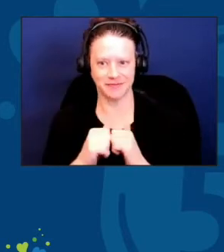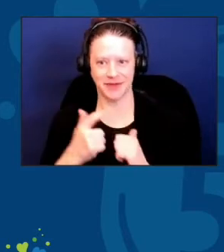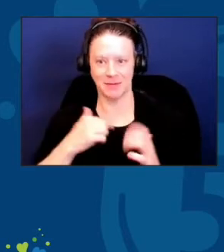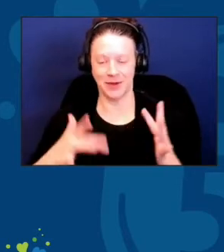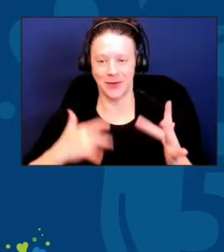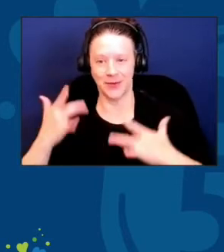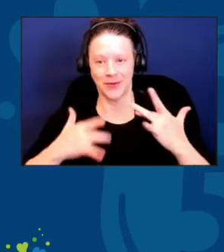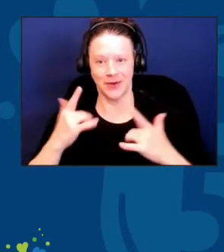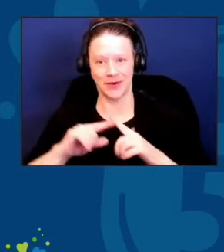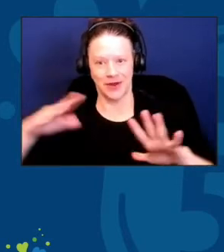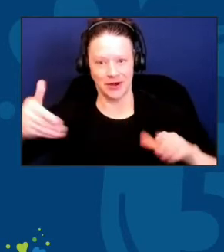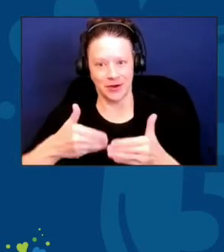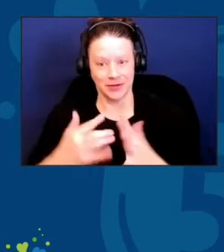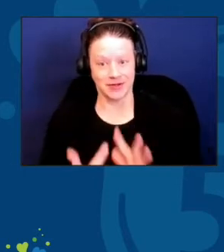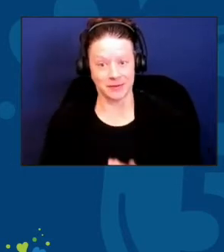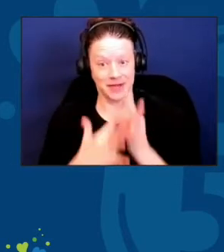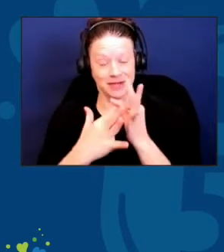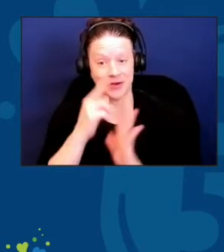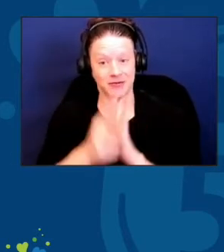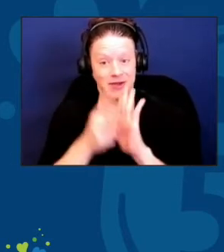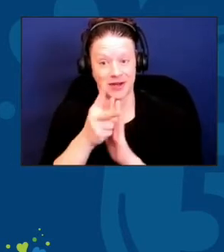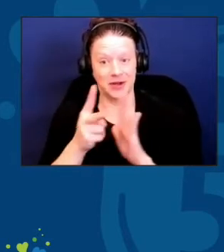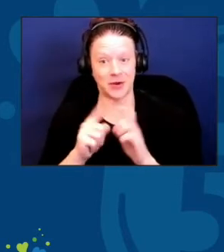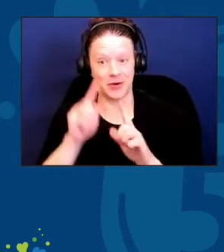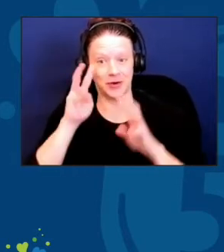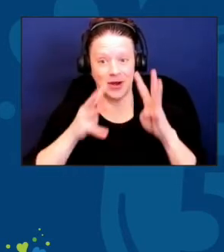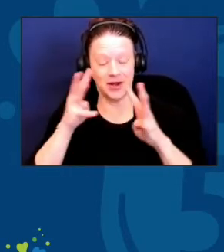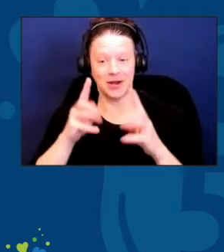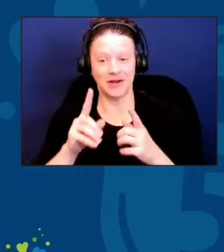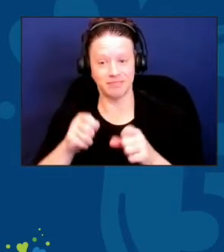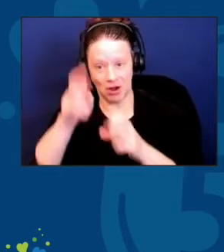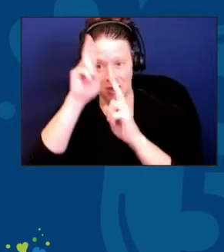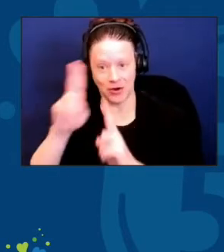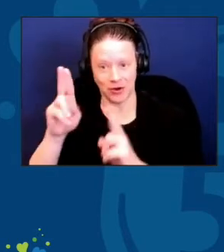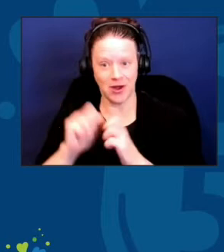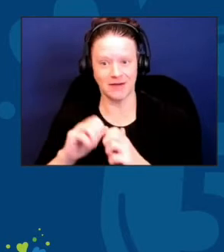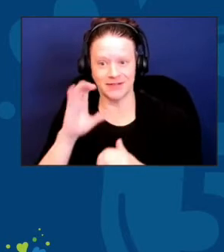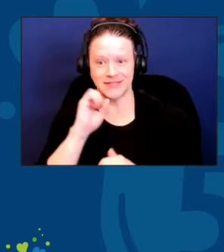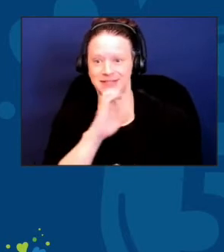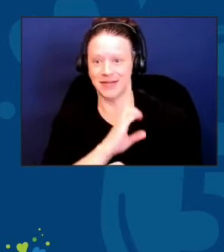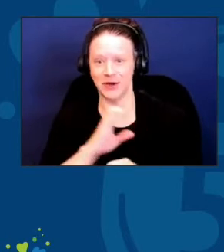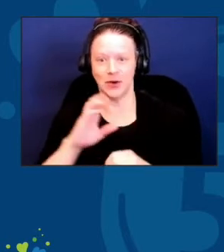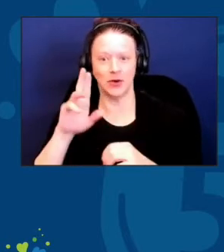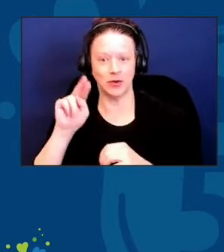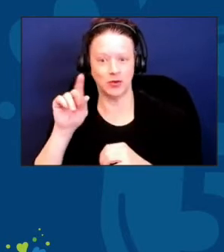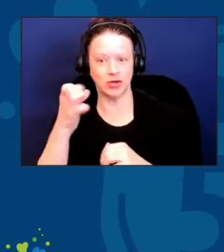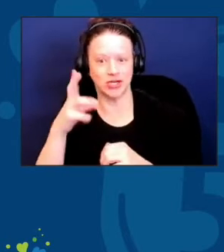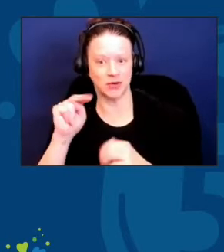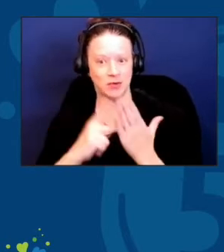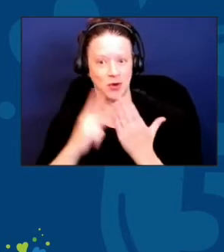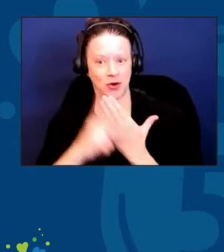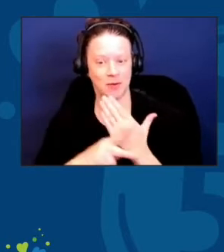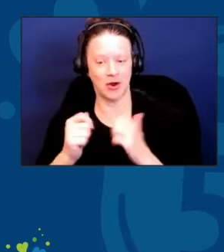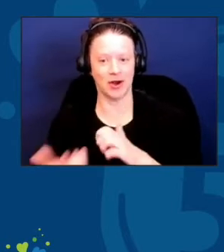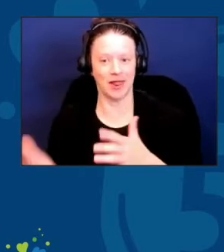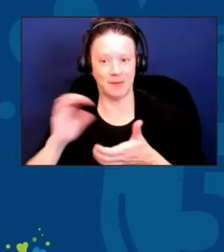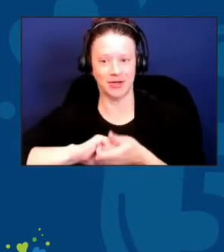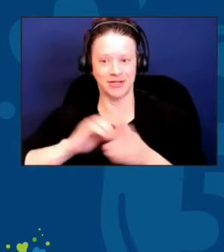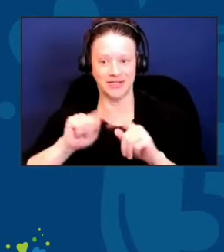created in honor of the Senior Nutrition Program. Our collaboration team of ACL and resource center staff